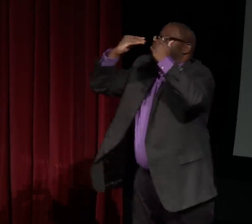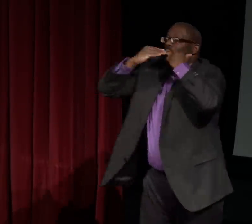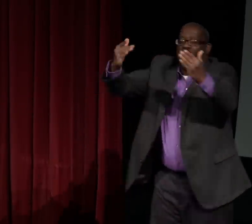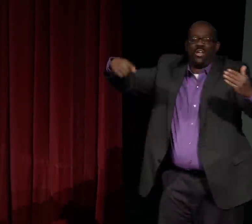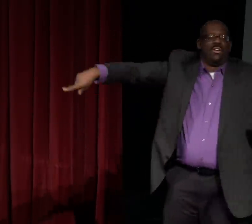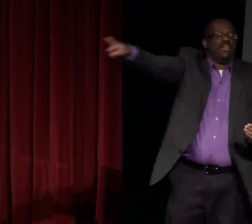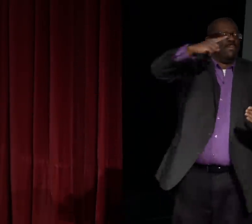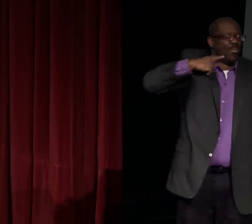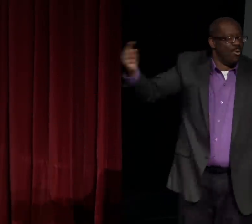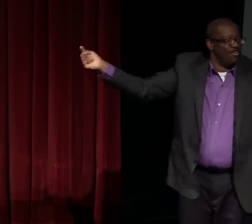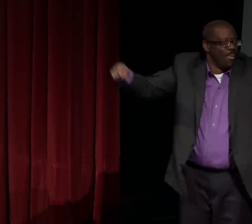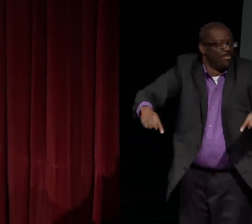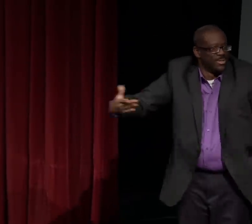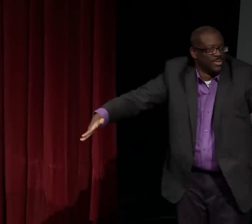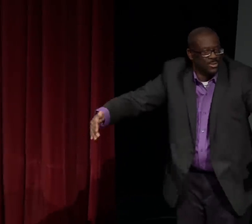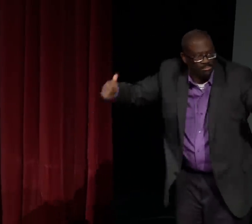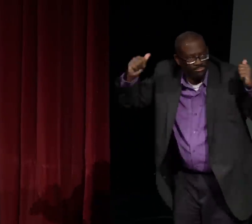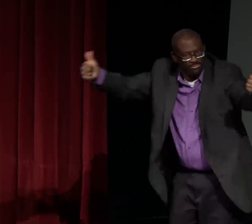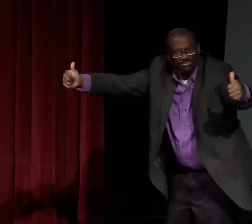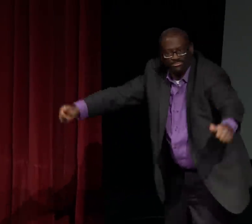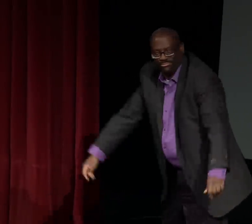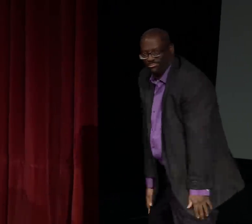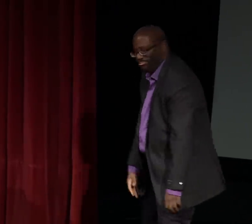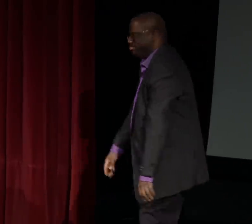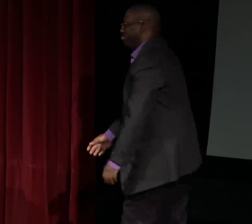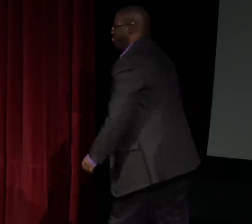Thank you very much. And thank you all for coming here today.